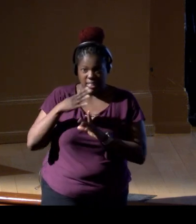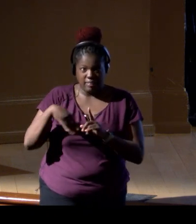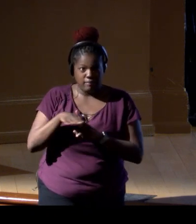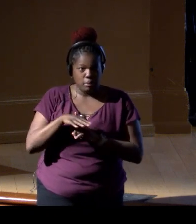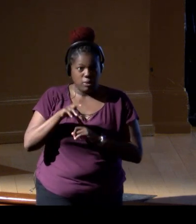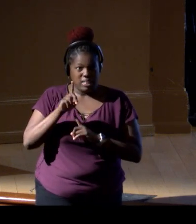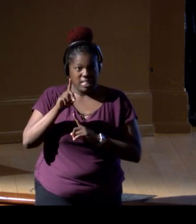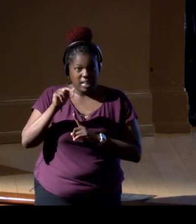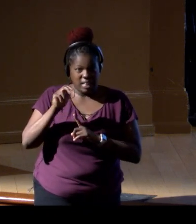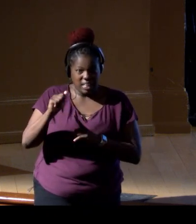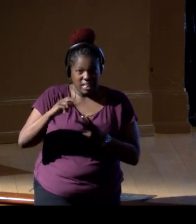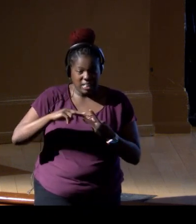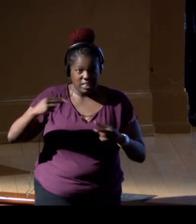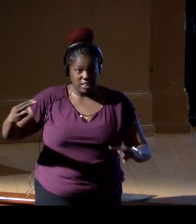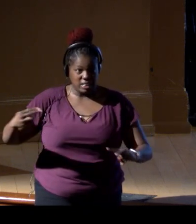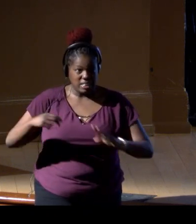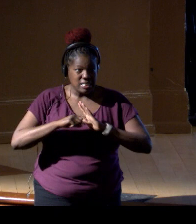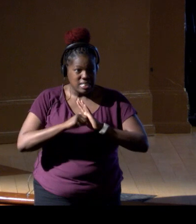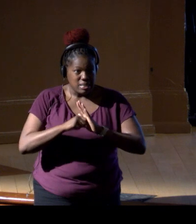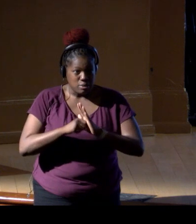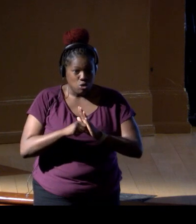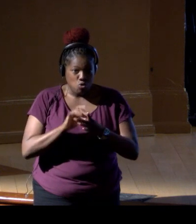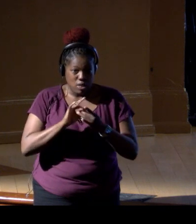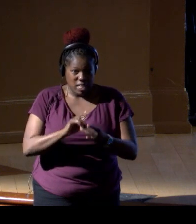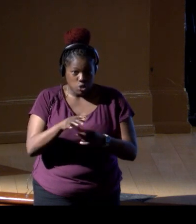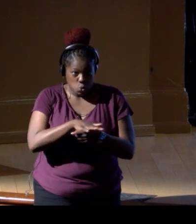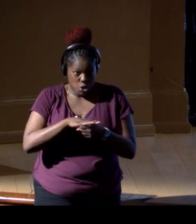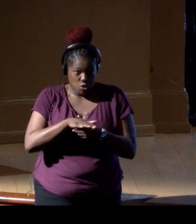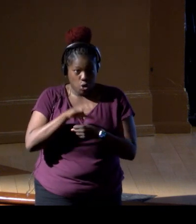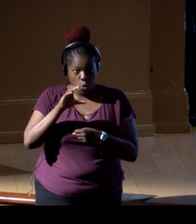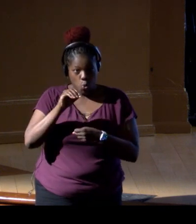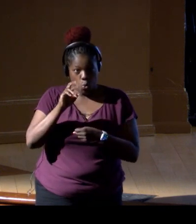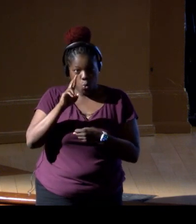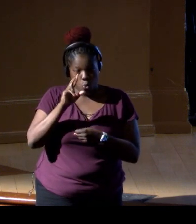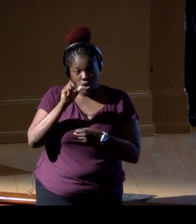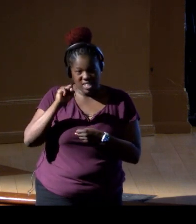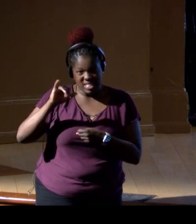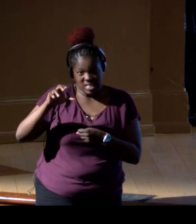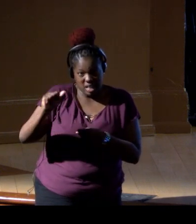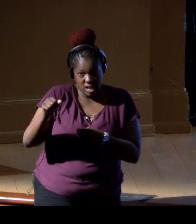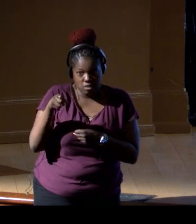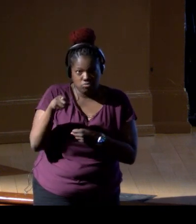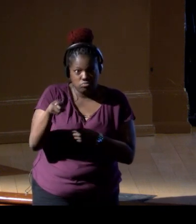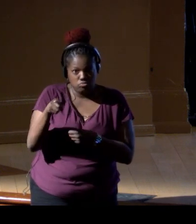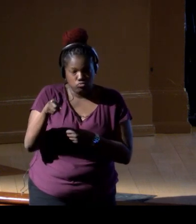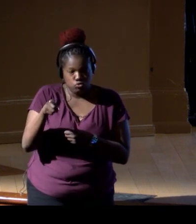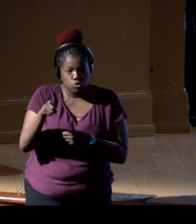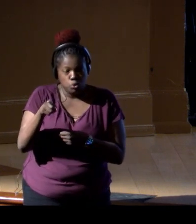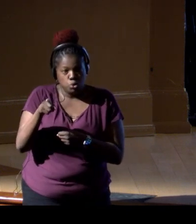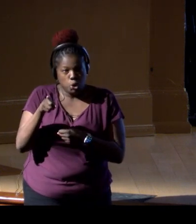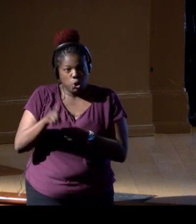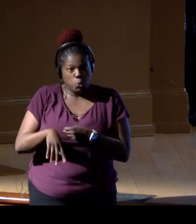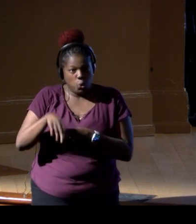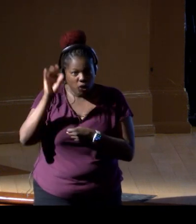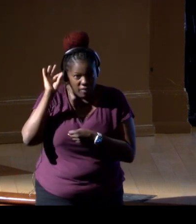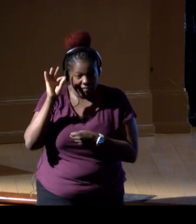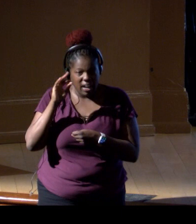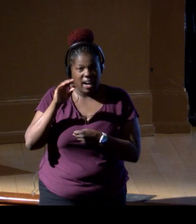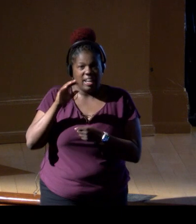sampling survey around Corsica, you'll probably find environmental DNA signatures